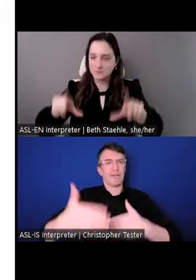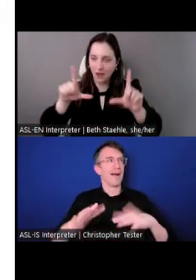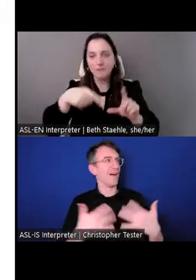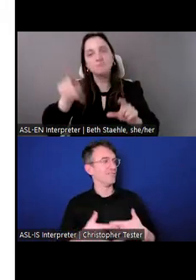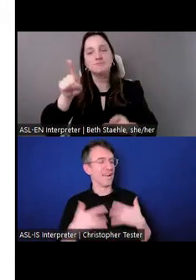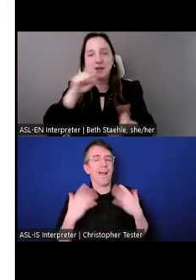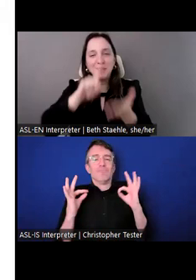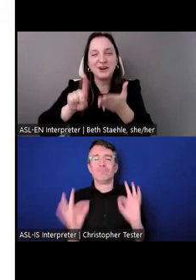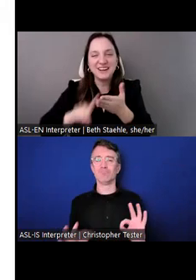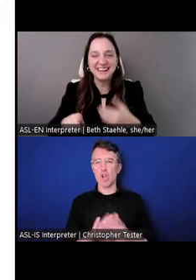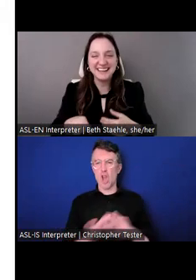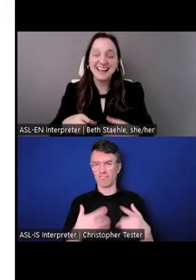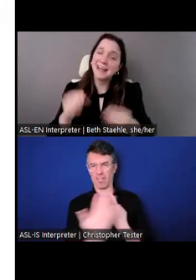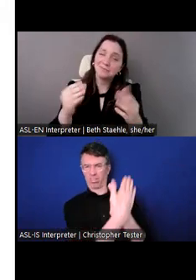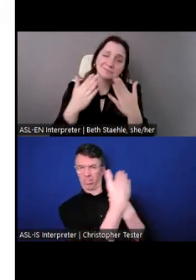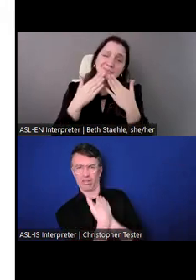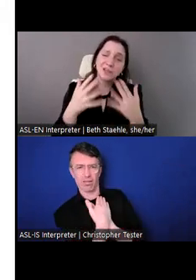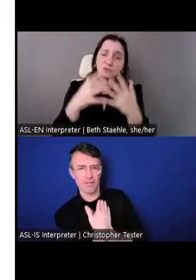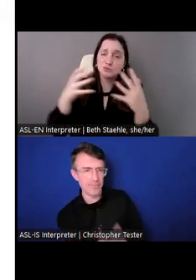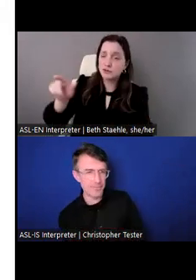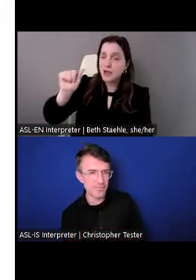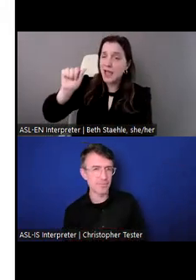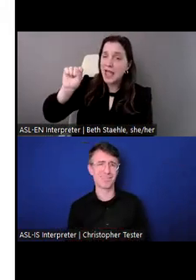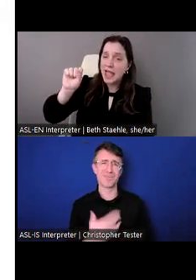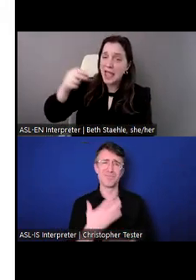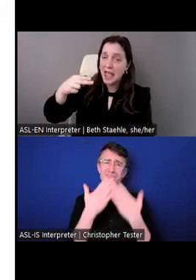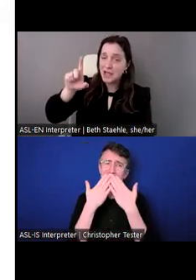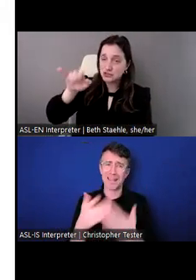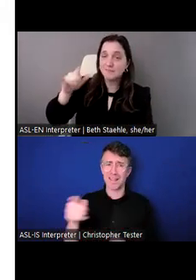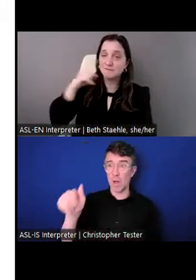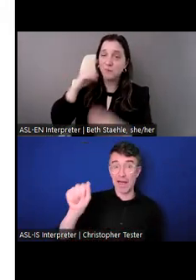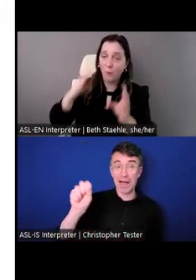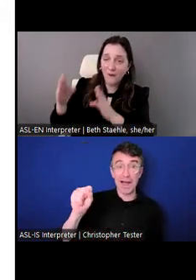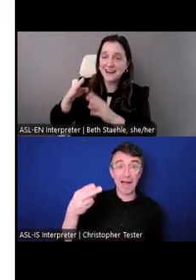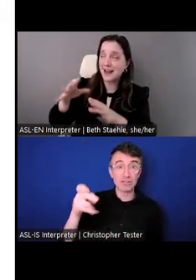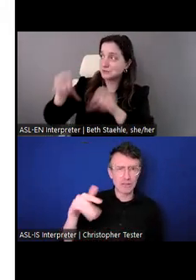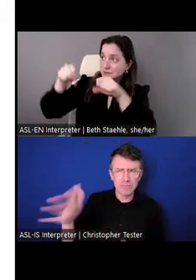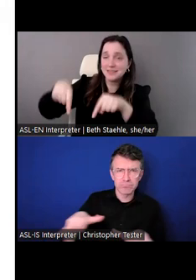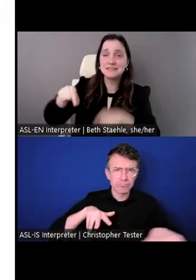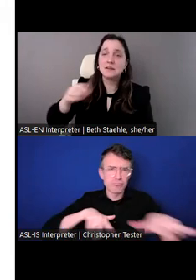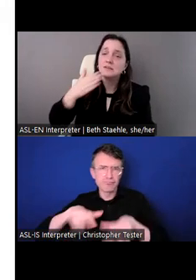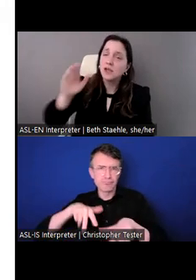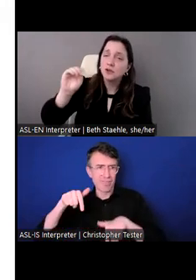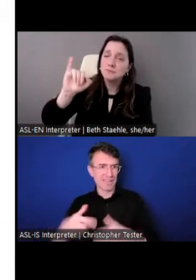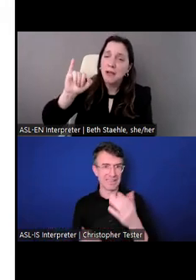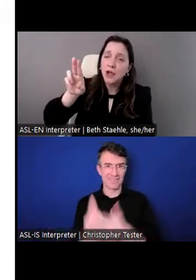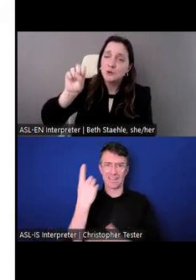Again, thank you so much, Ashley, for organizing this, and MIUSA. Ashley Holben: Thank you so much.